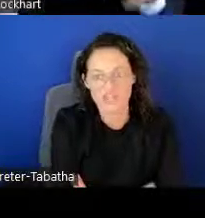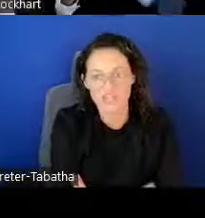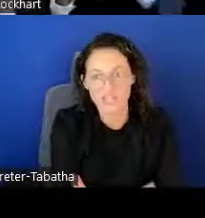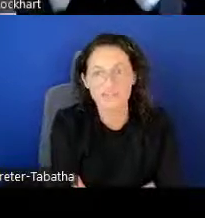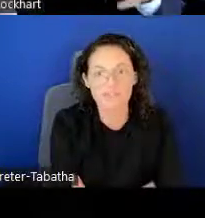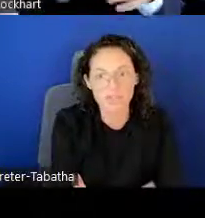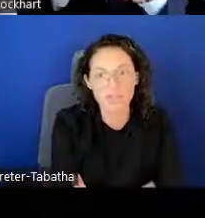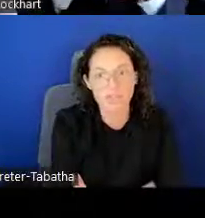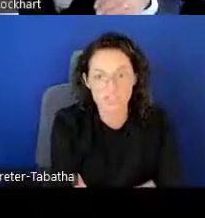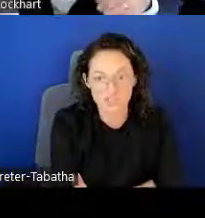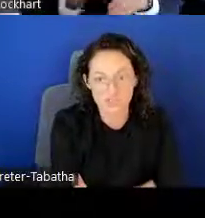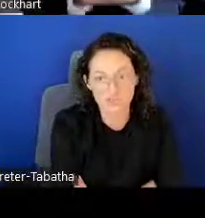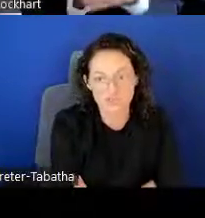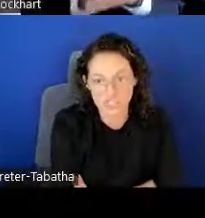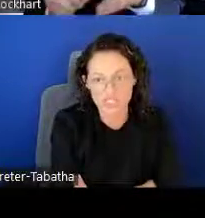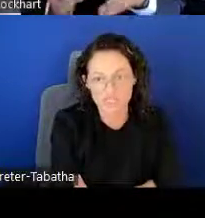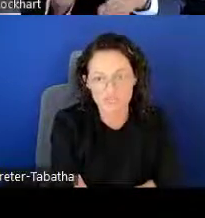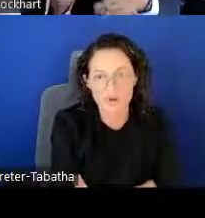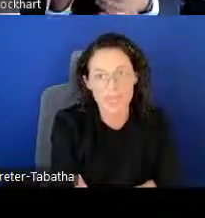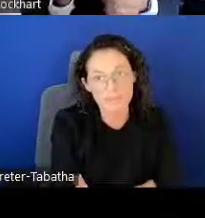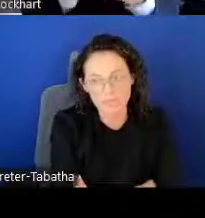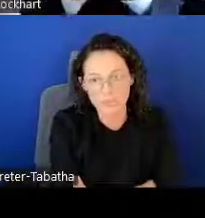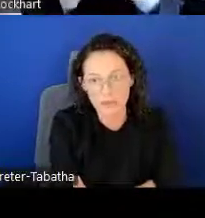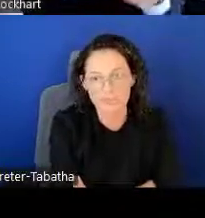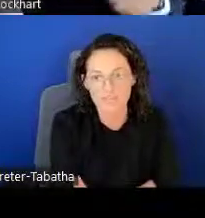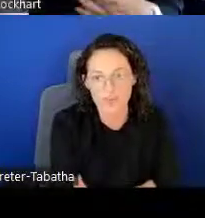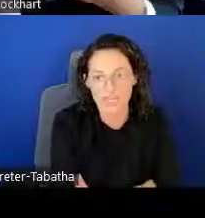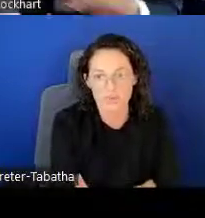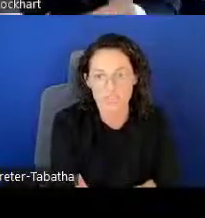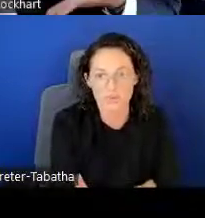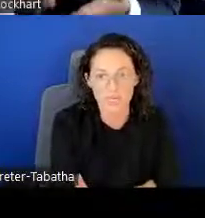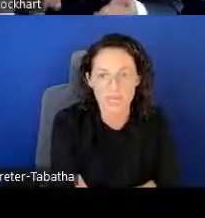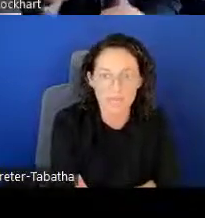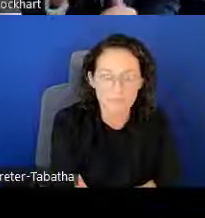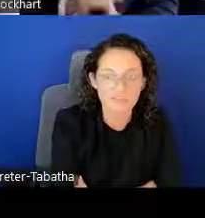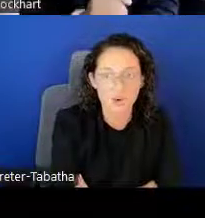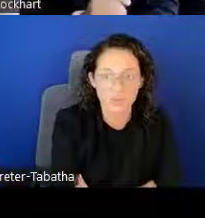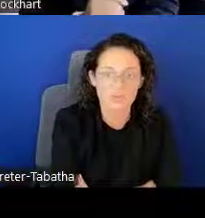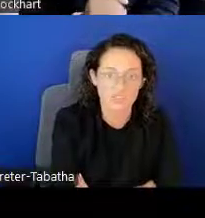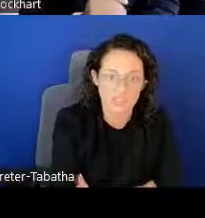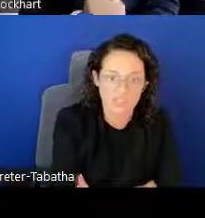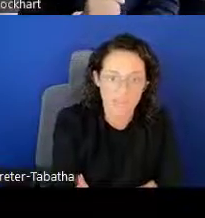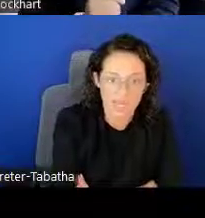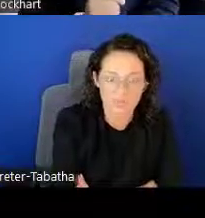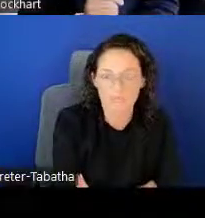to confirm that you're still doing the research for a minimum of 20 hours a week before we release the payment.